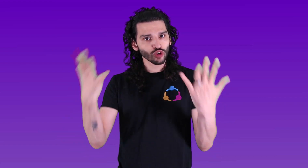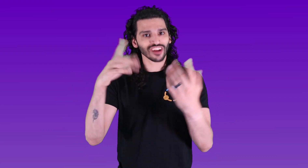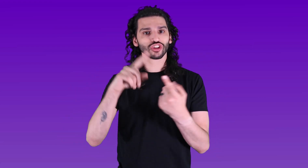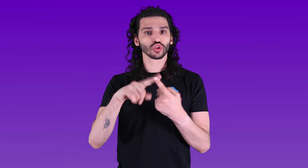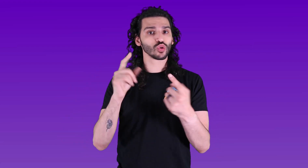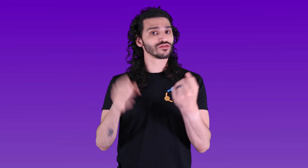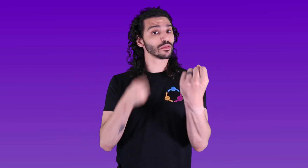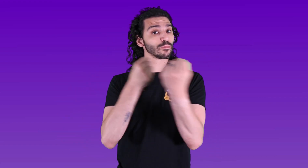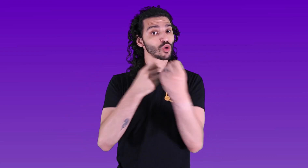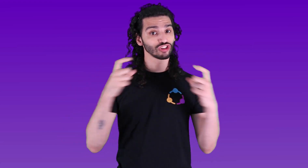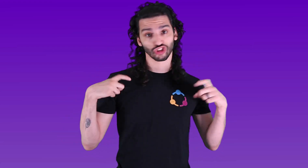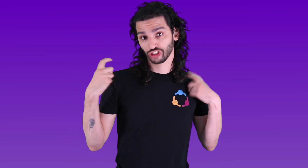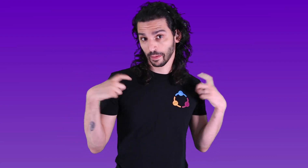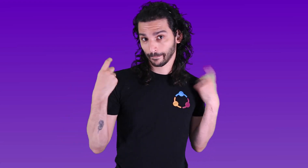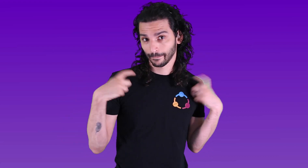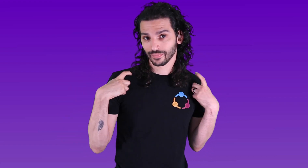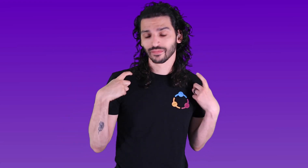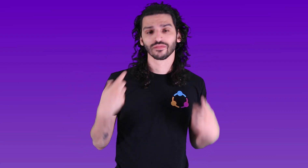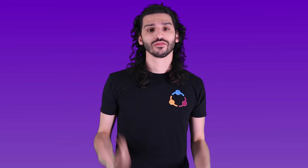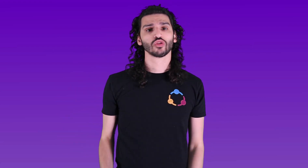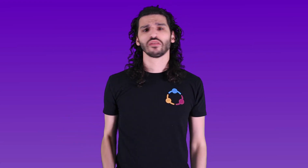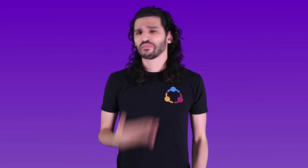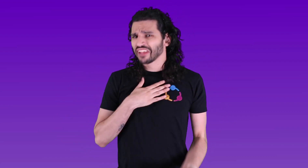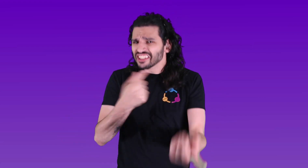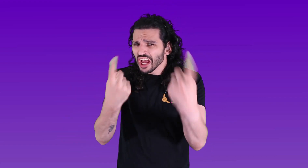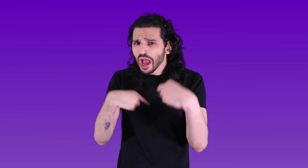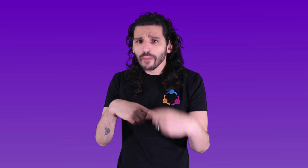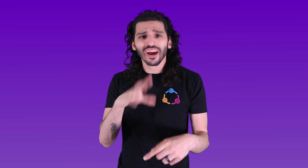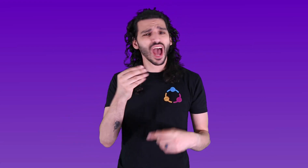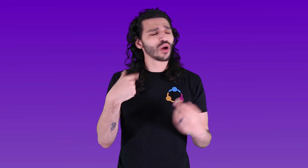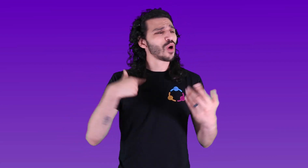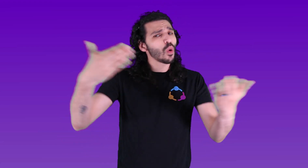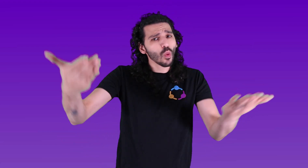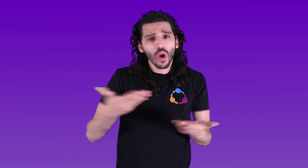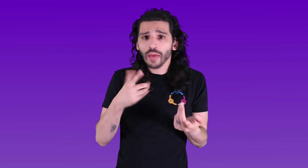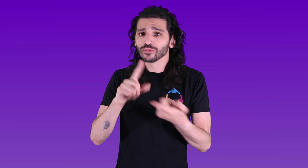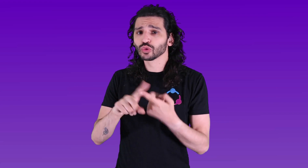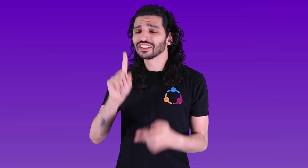finance raising to support the gym. We are welcome to